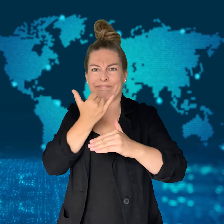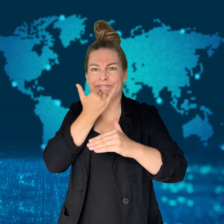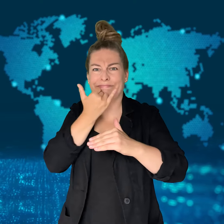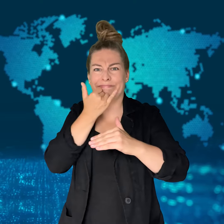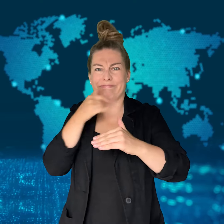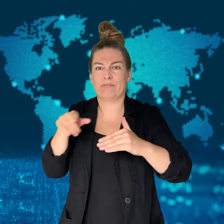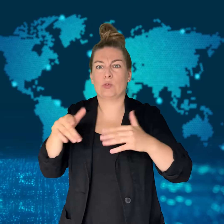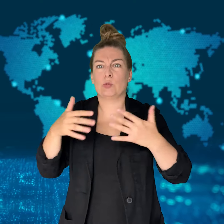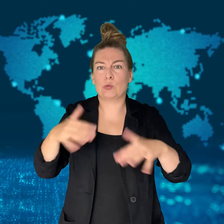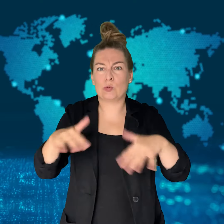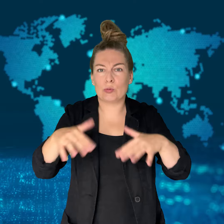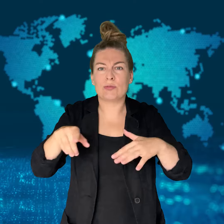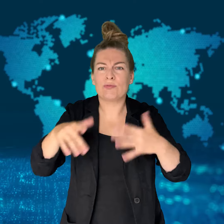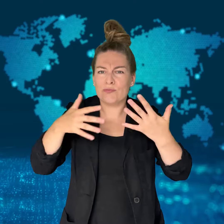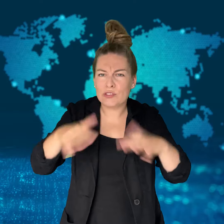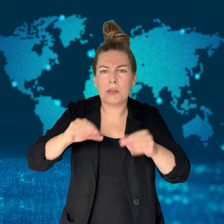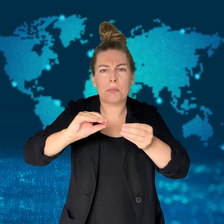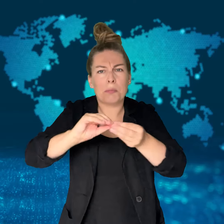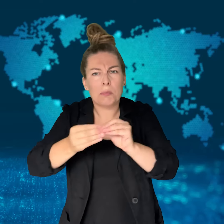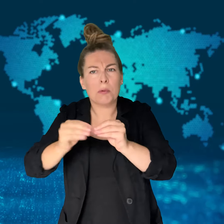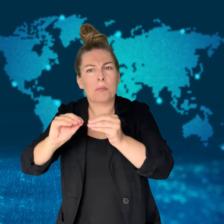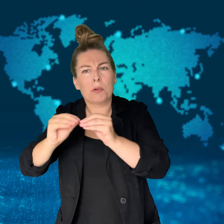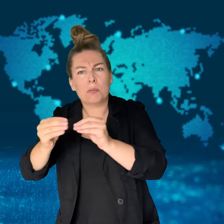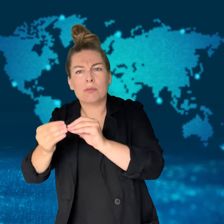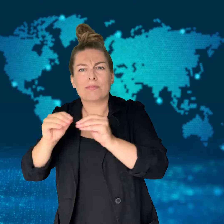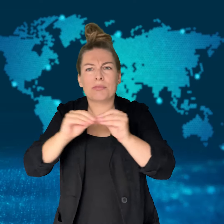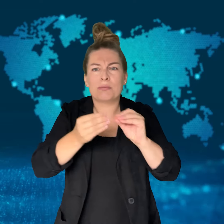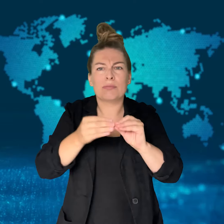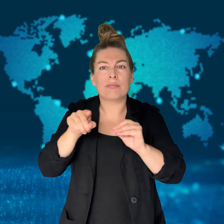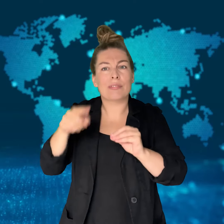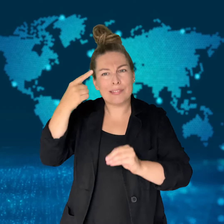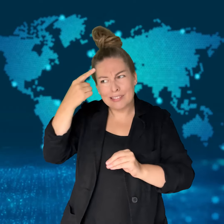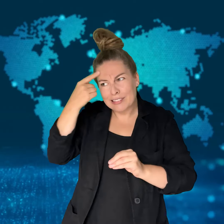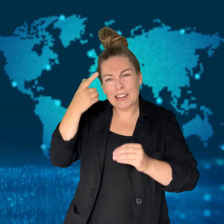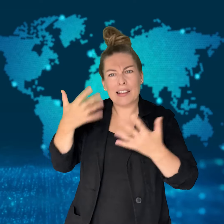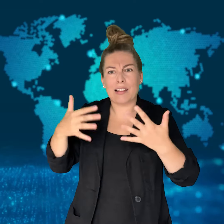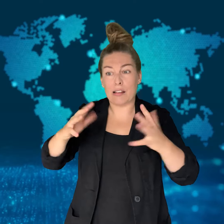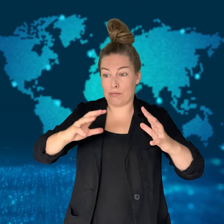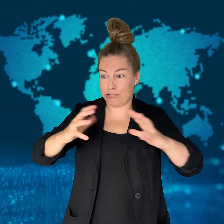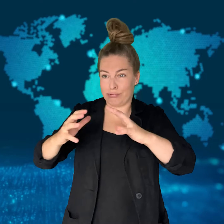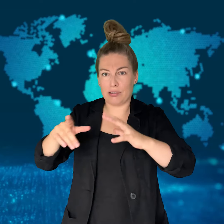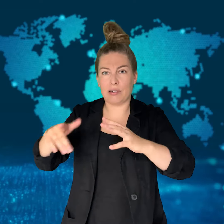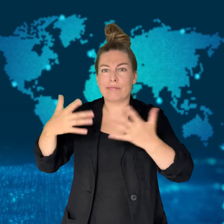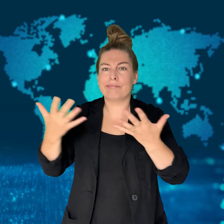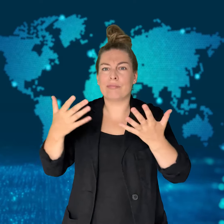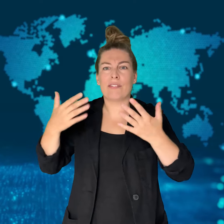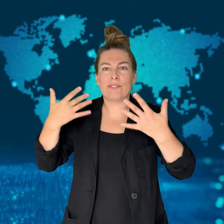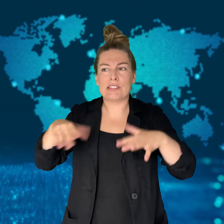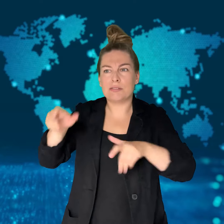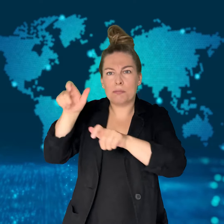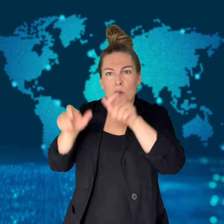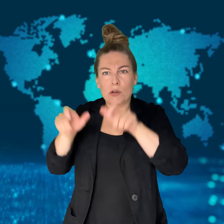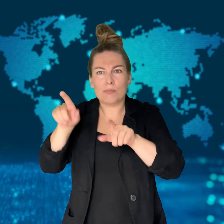He emphasized that the problems being experienced were not